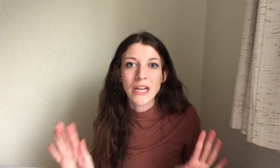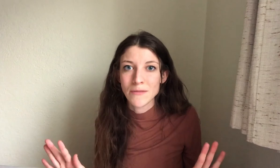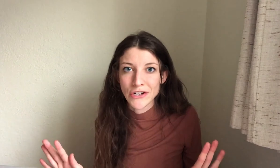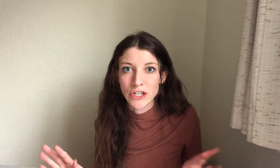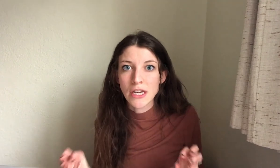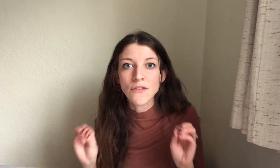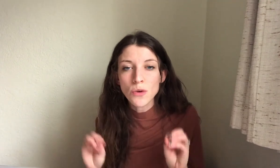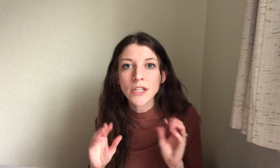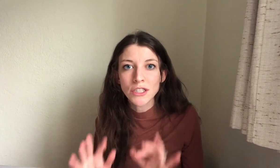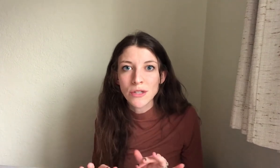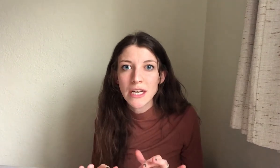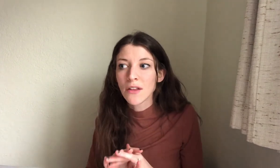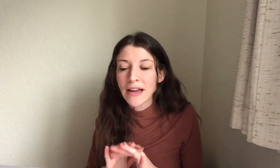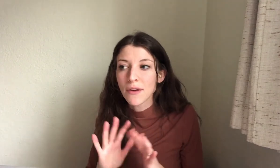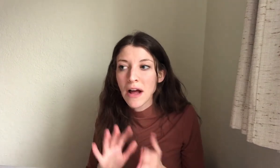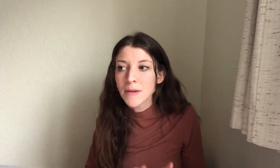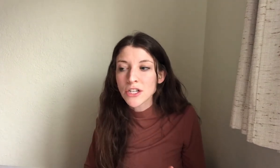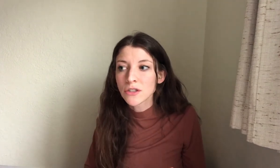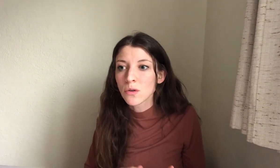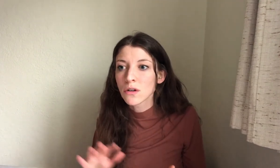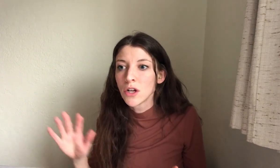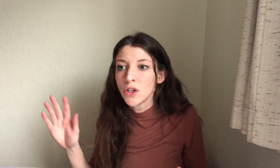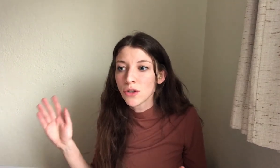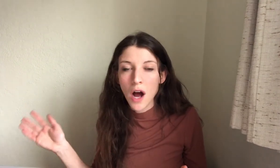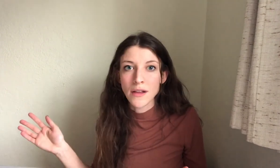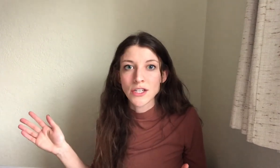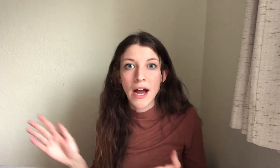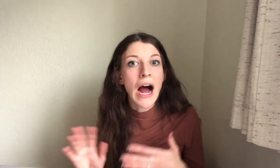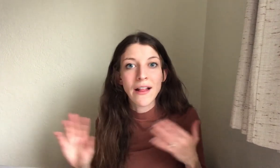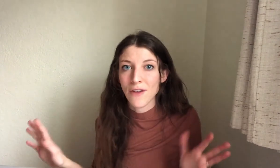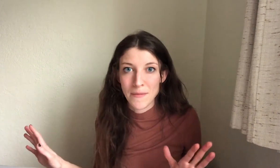are game changers, if you are a student, like from elementary school to college, I highly recommend a